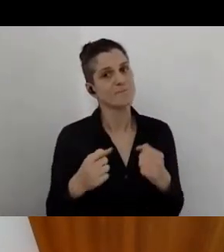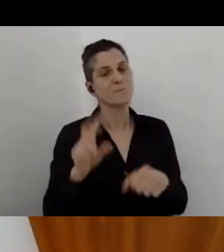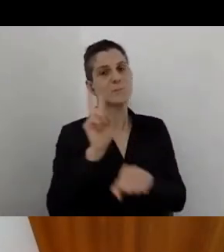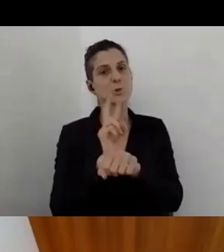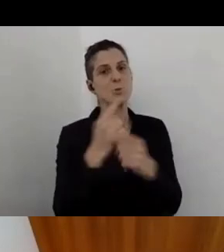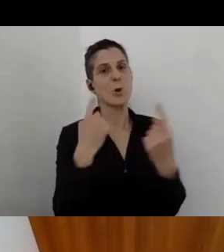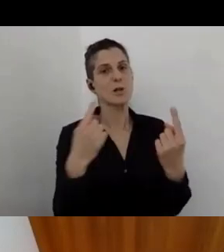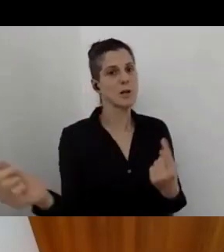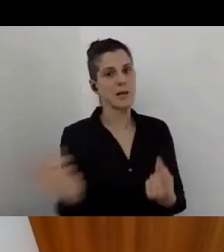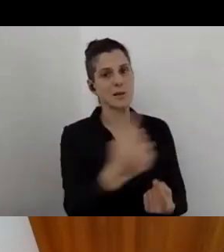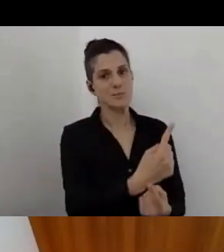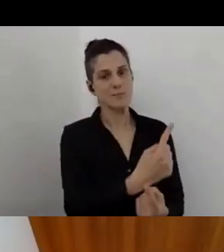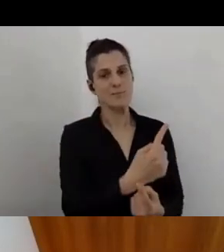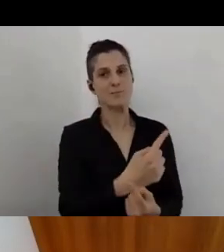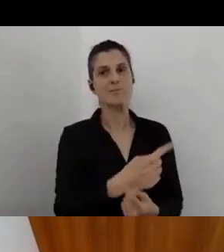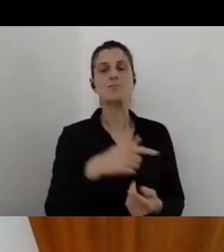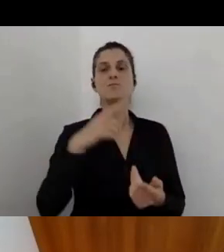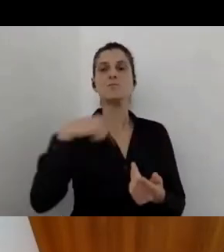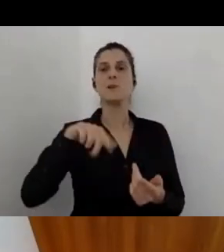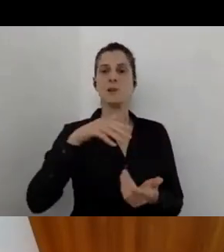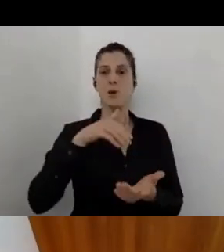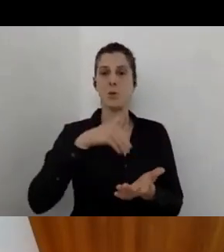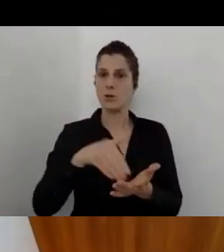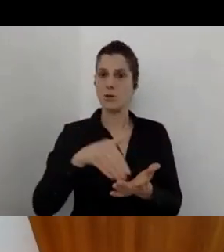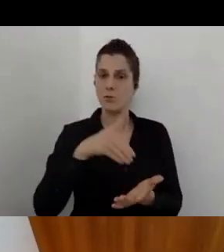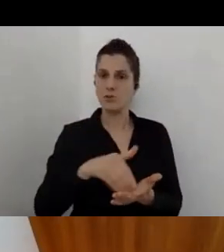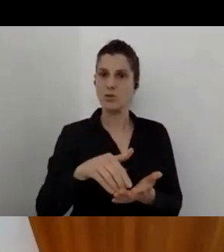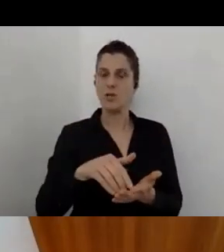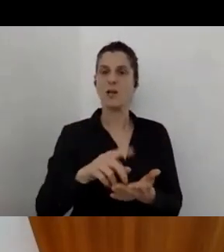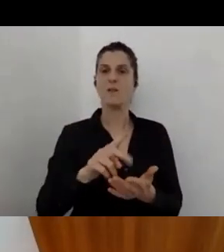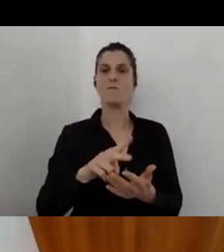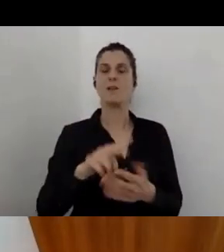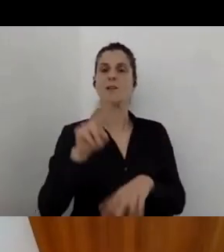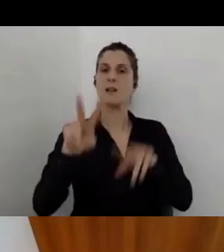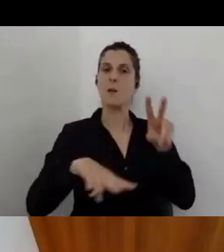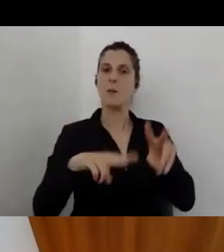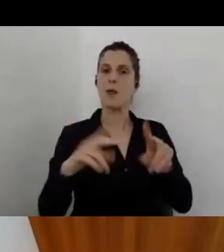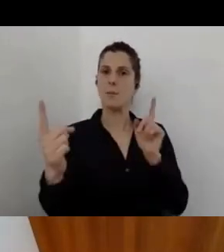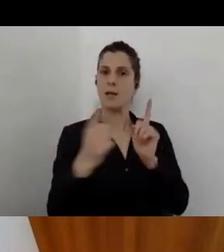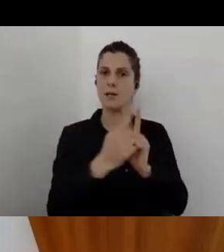We should continue and take care of the accessibility. It's more important than ever.